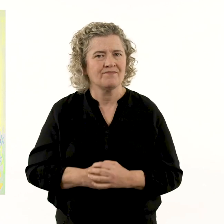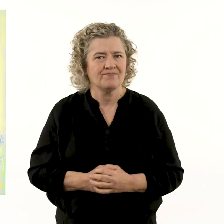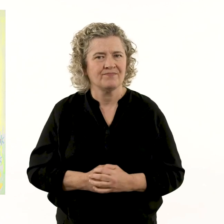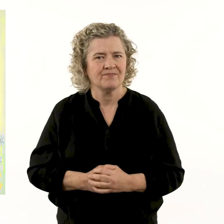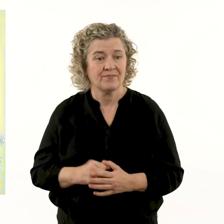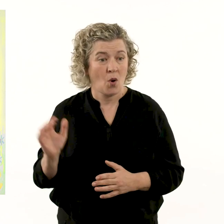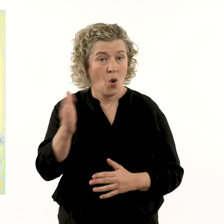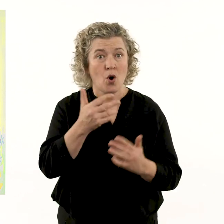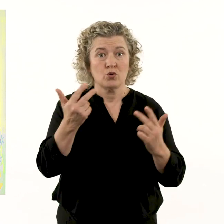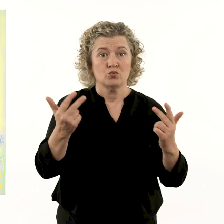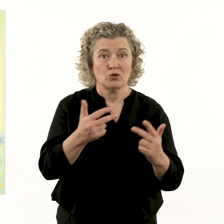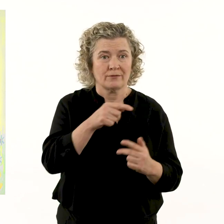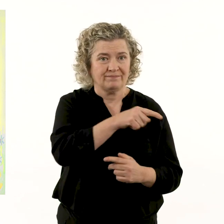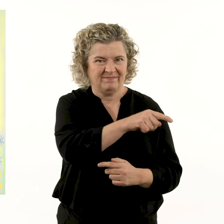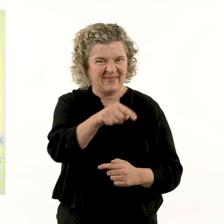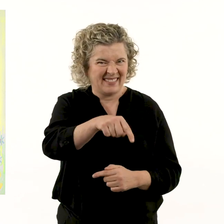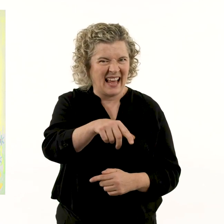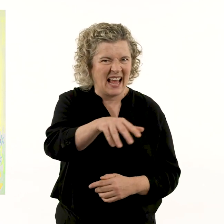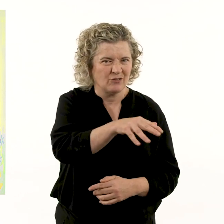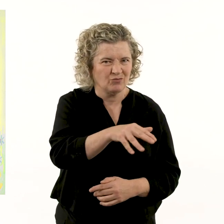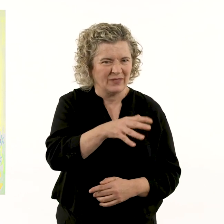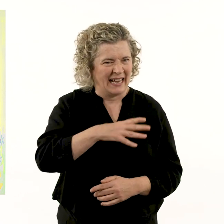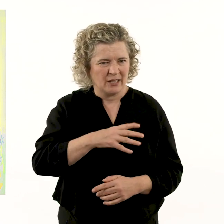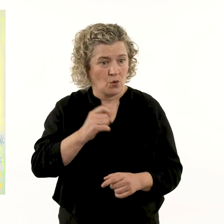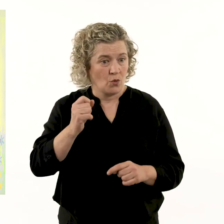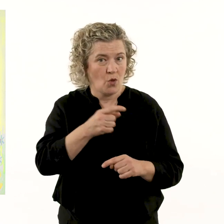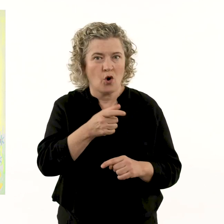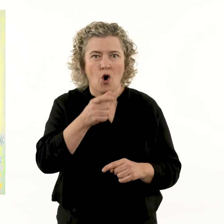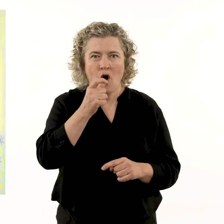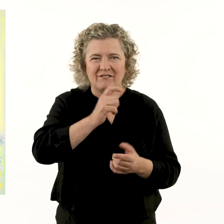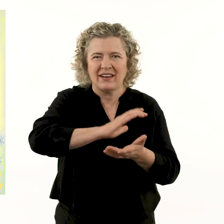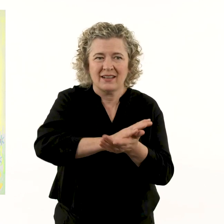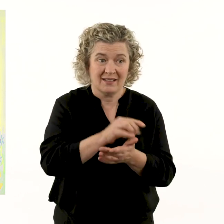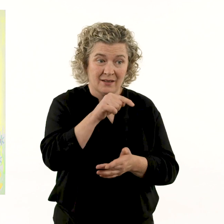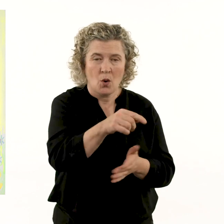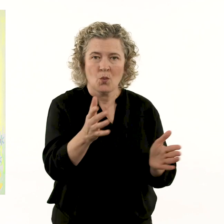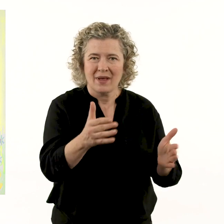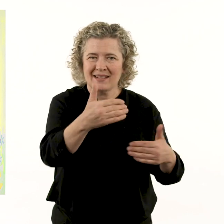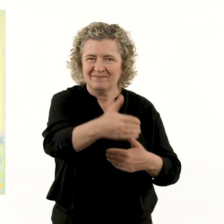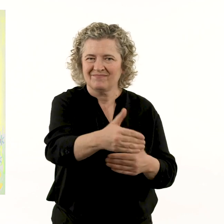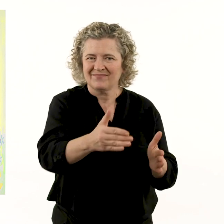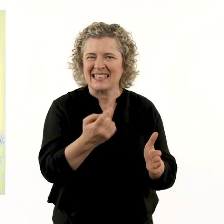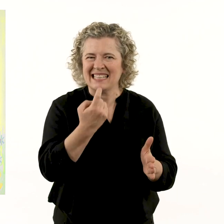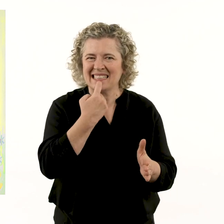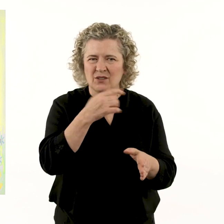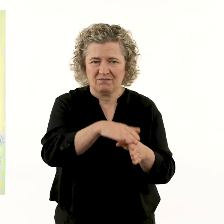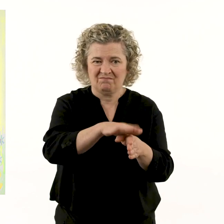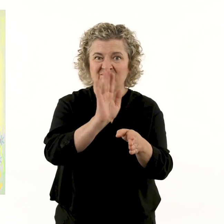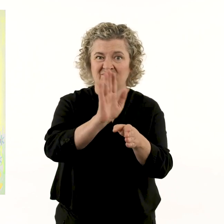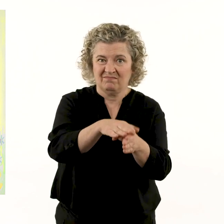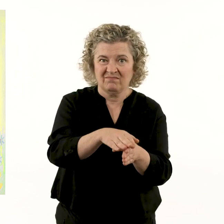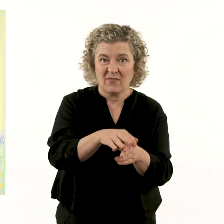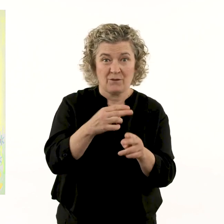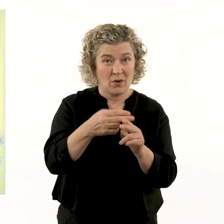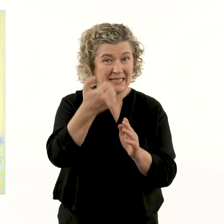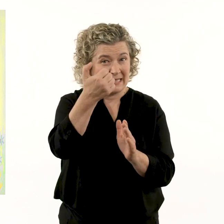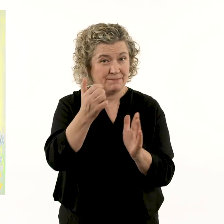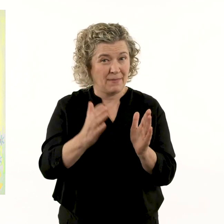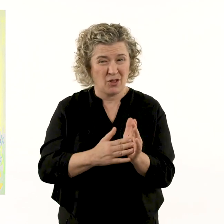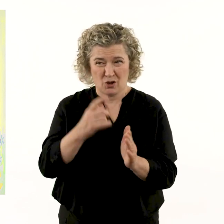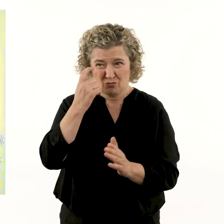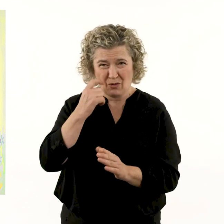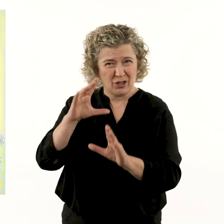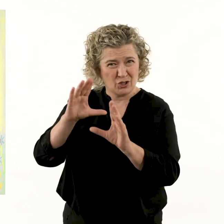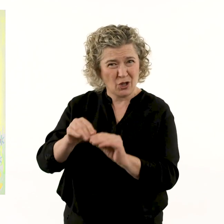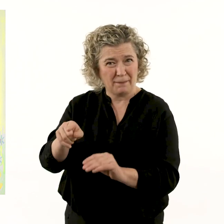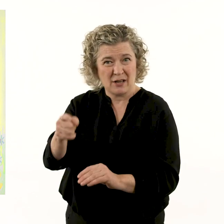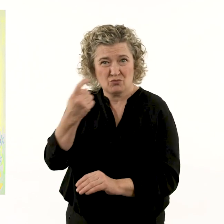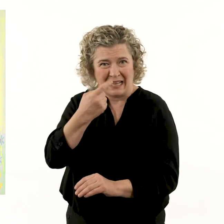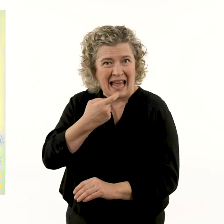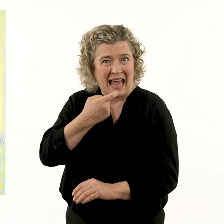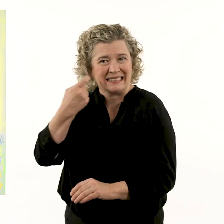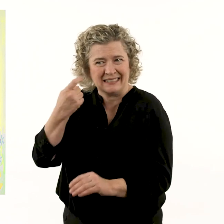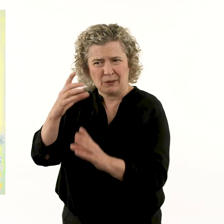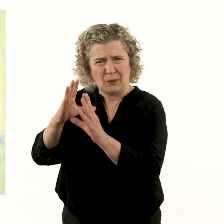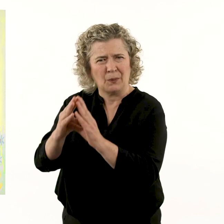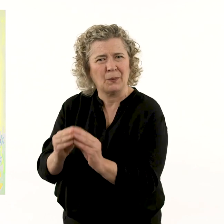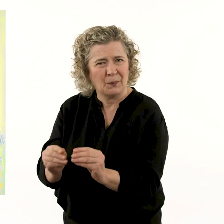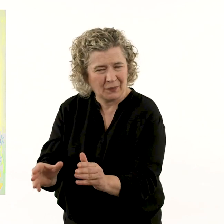All the businesses in the area had to put their grounds in steel-trap bins for six months to wean them off their addiction.